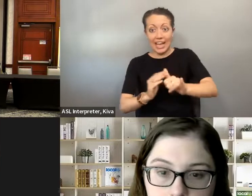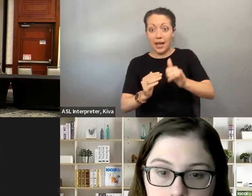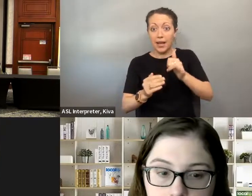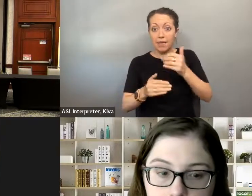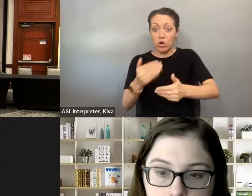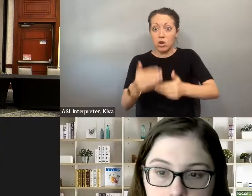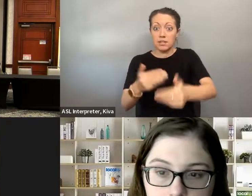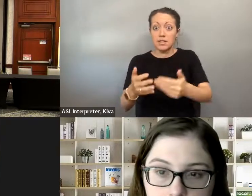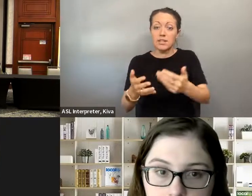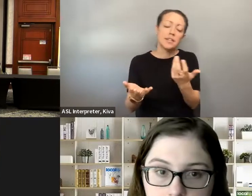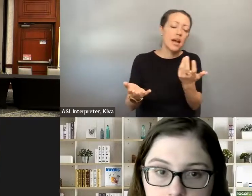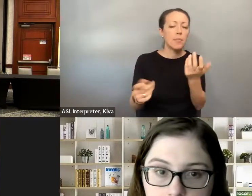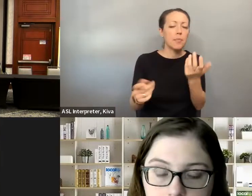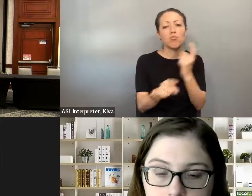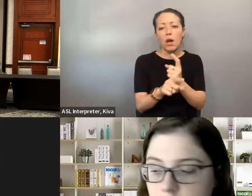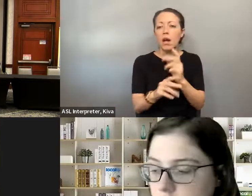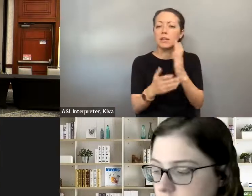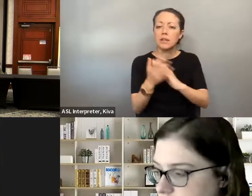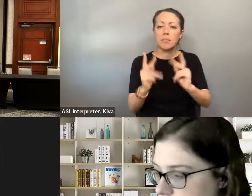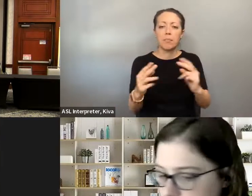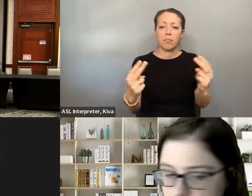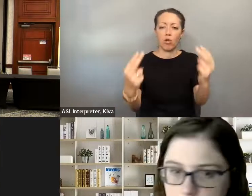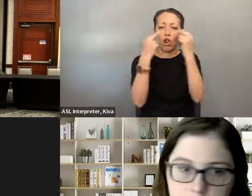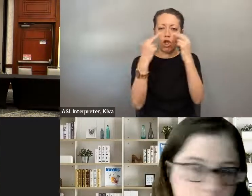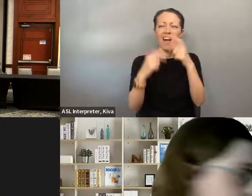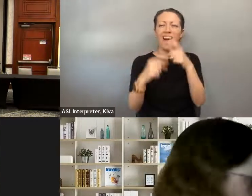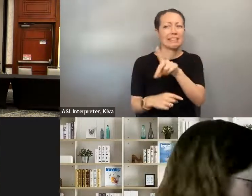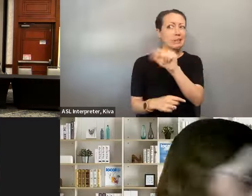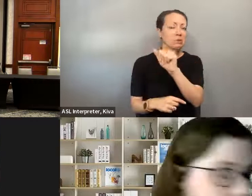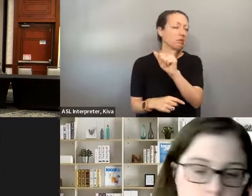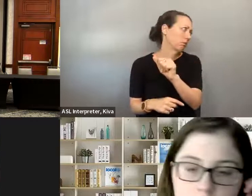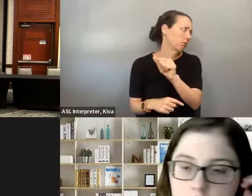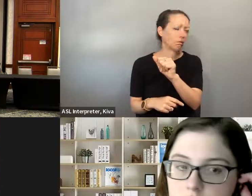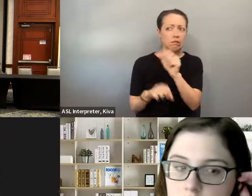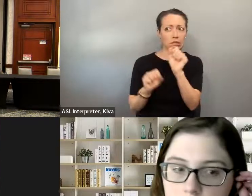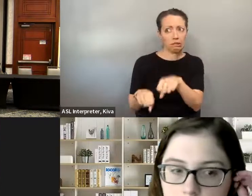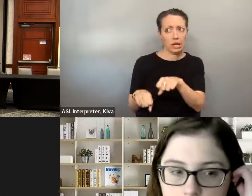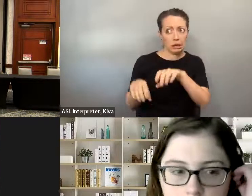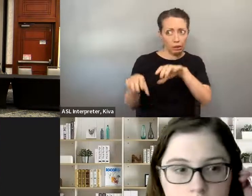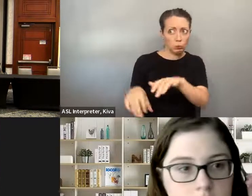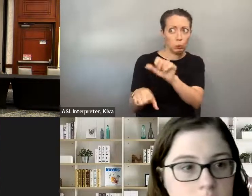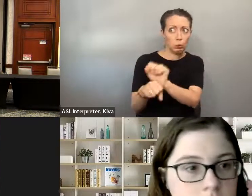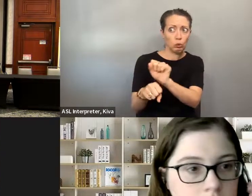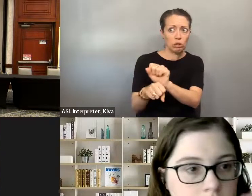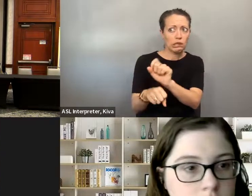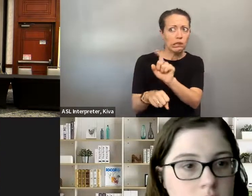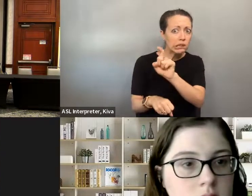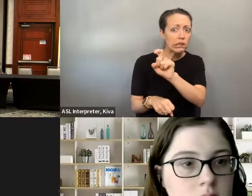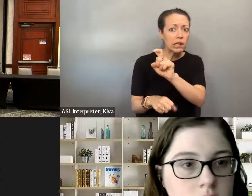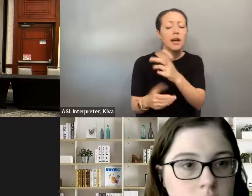aspect to it. I think negative as far as running for a campaign, I think that, you know, the perception that because we have a disability, that we're not going to be